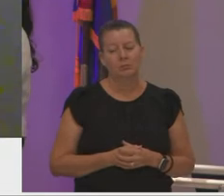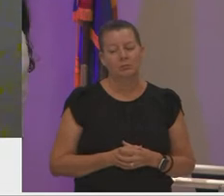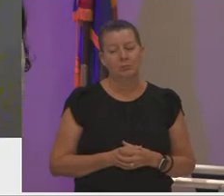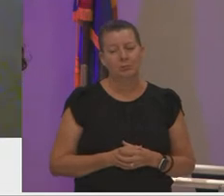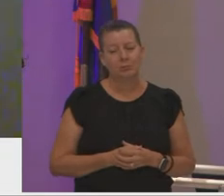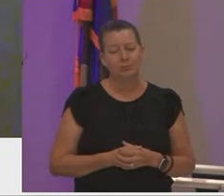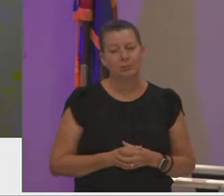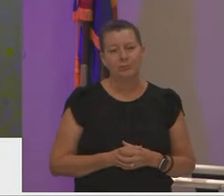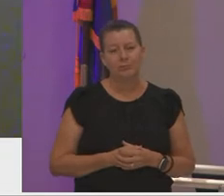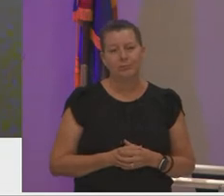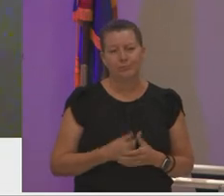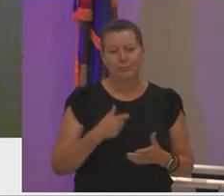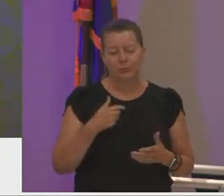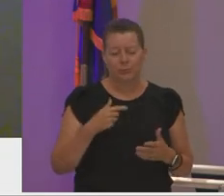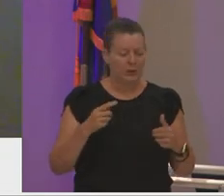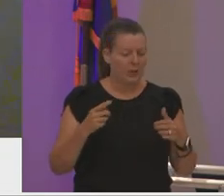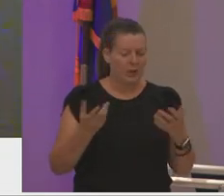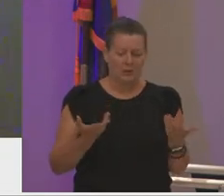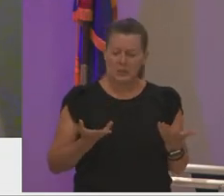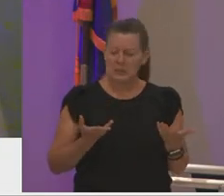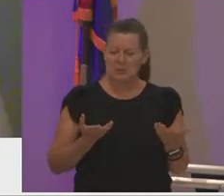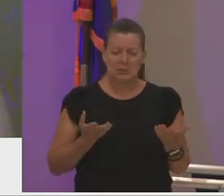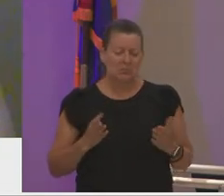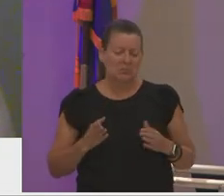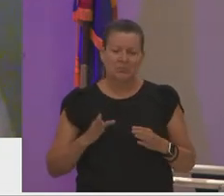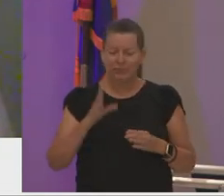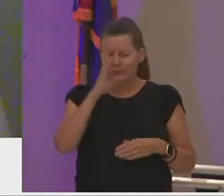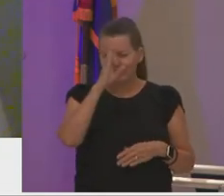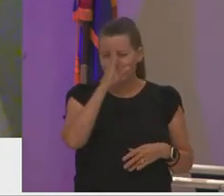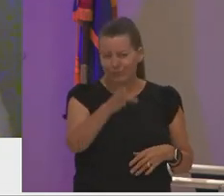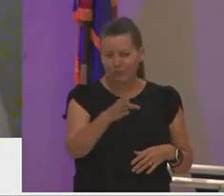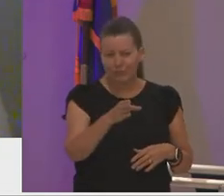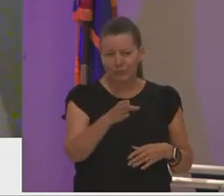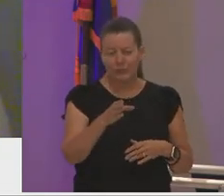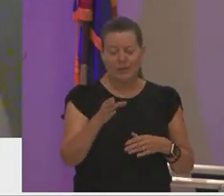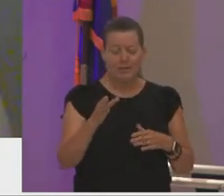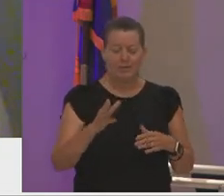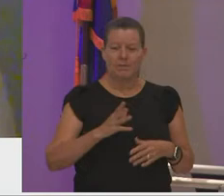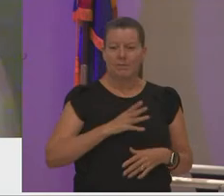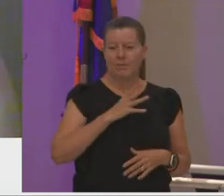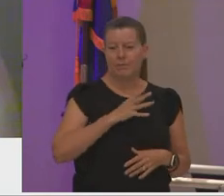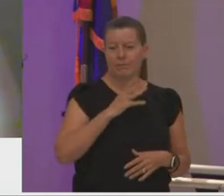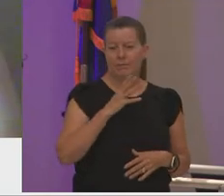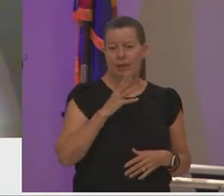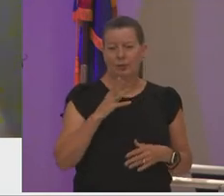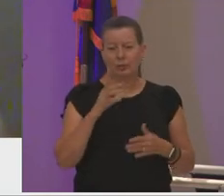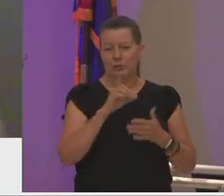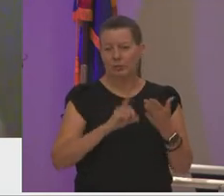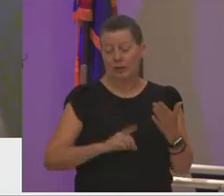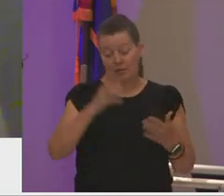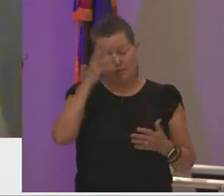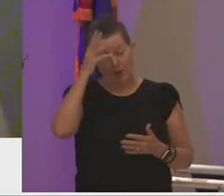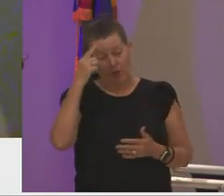i dove headfirst into fashion design because my father thought i would love it i